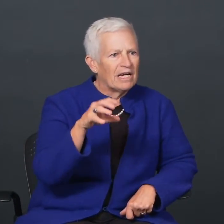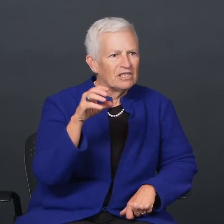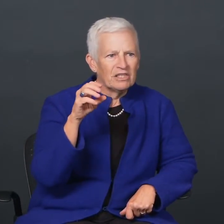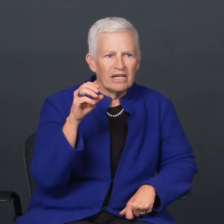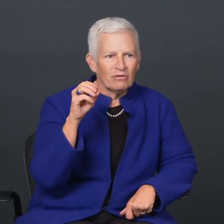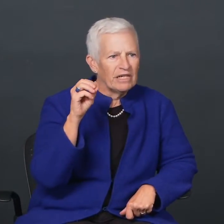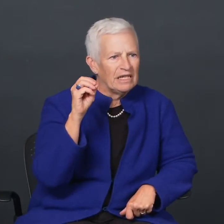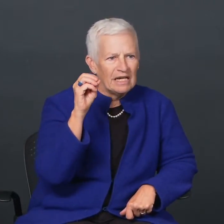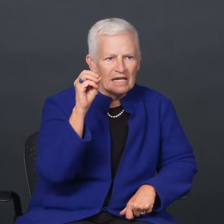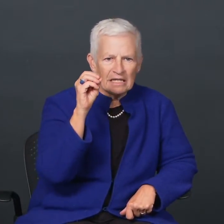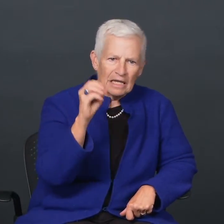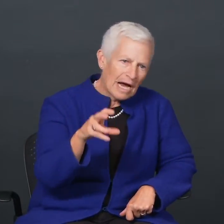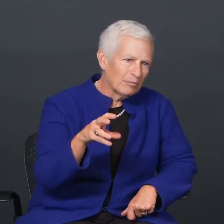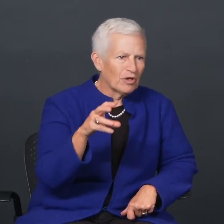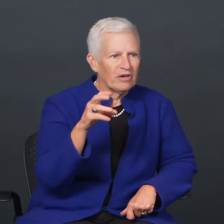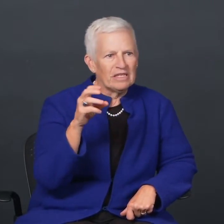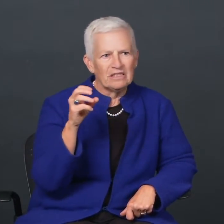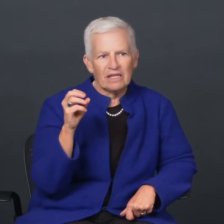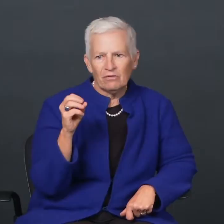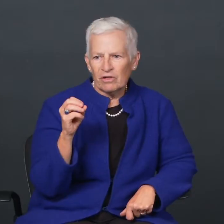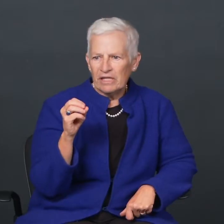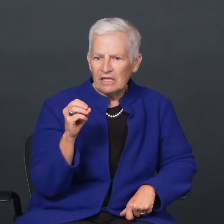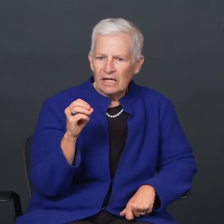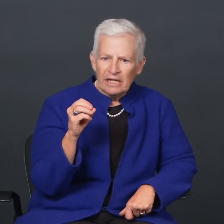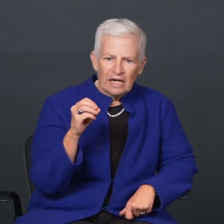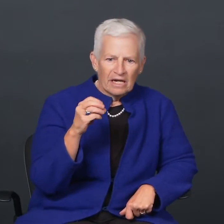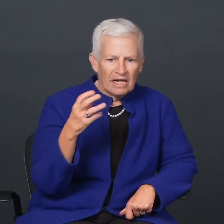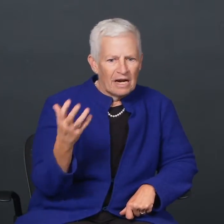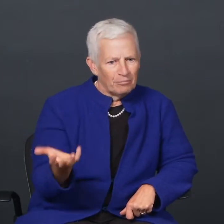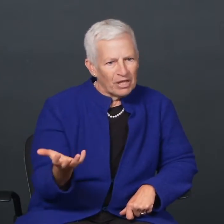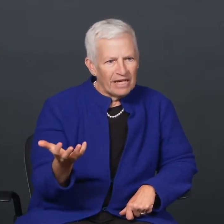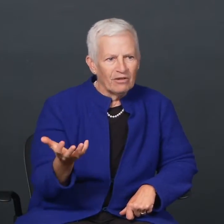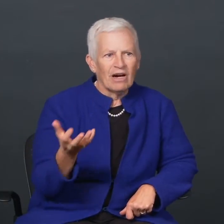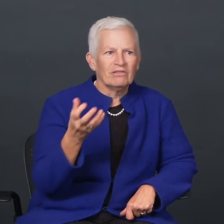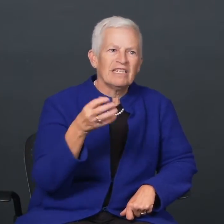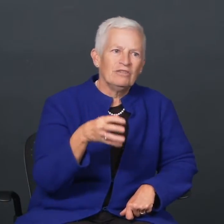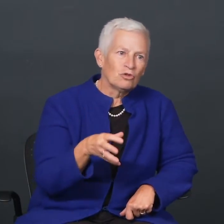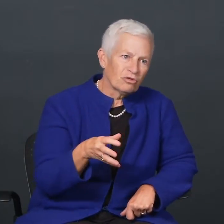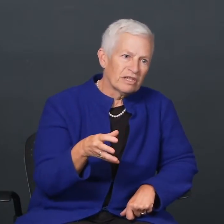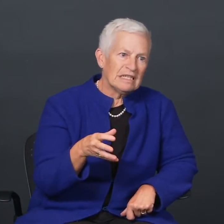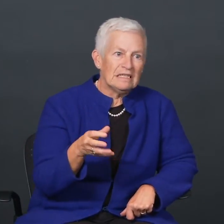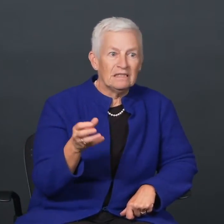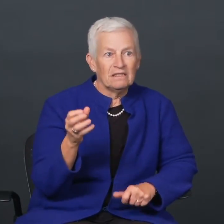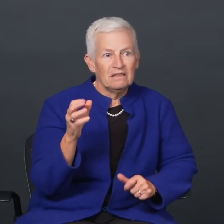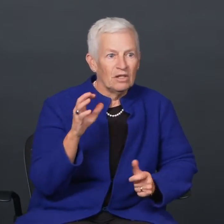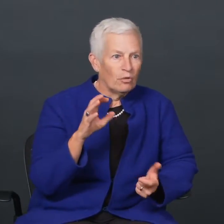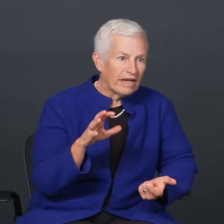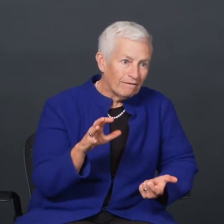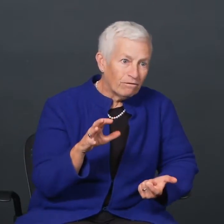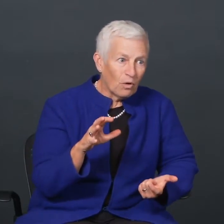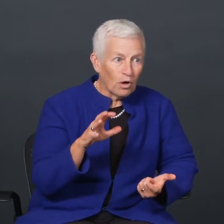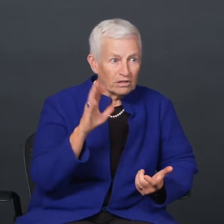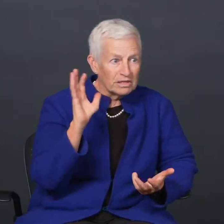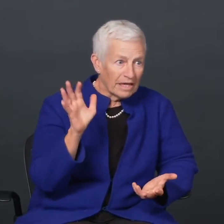garage, they read in libraries, they read on playgrounds, in trees, you know, in forts,